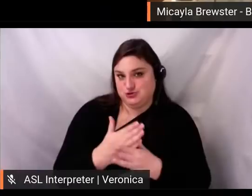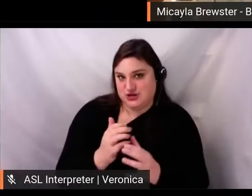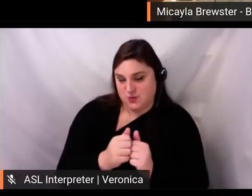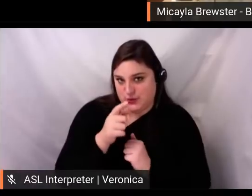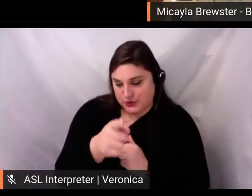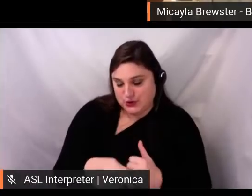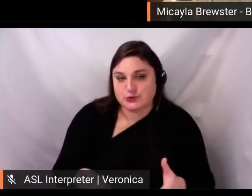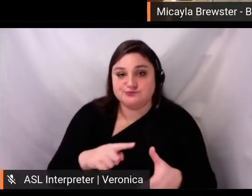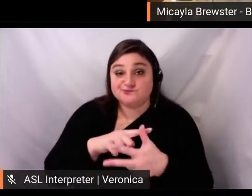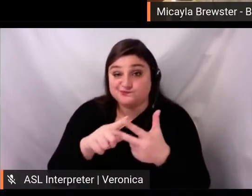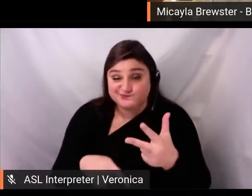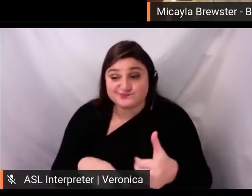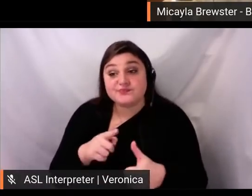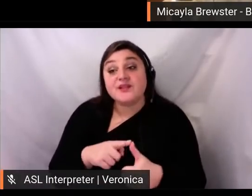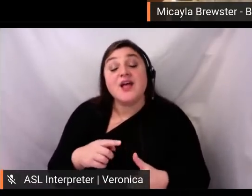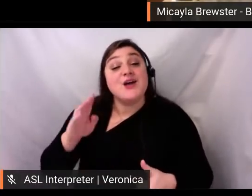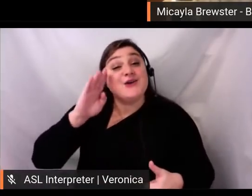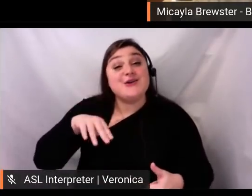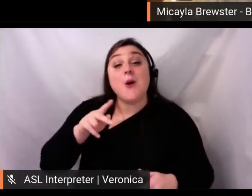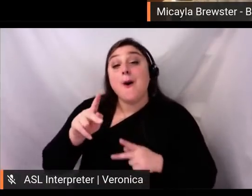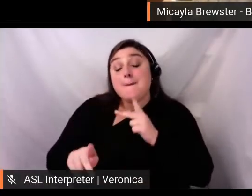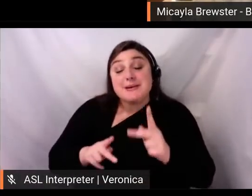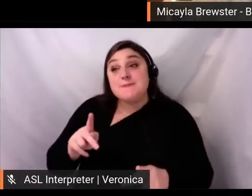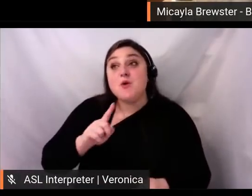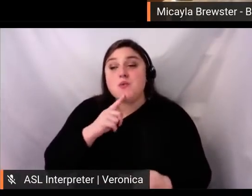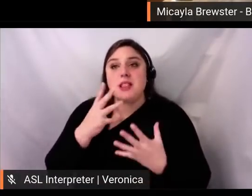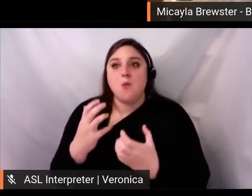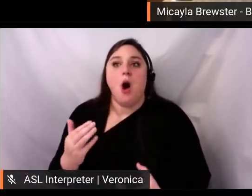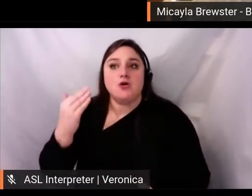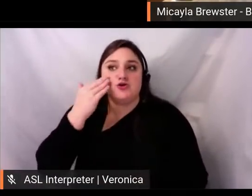they're not the only ones attending something. You know, I think back to